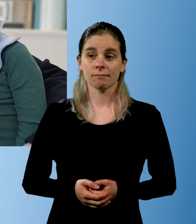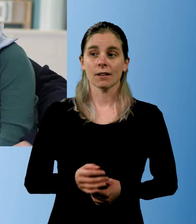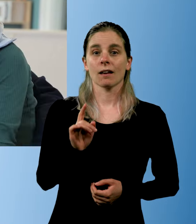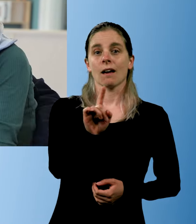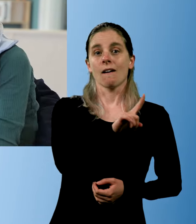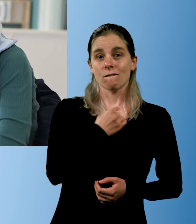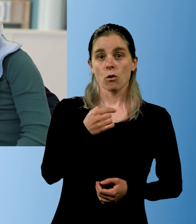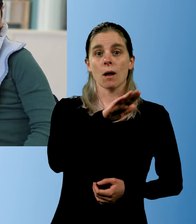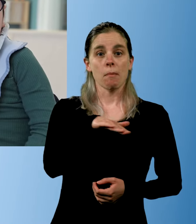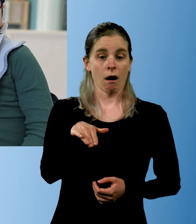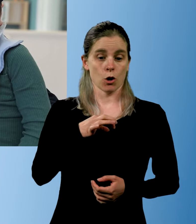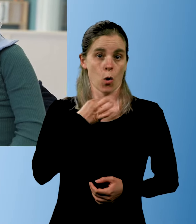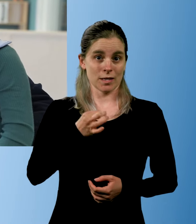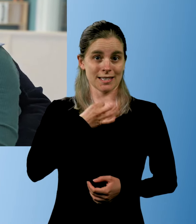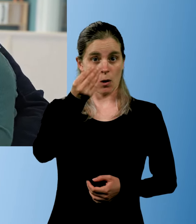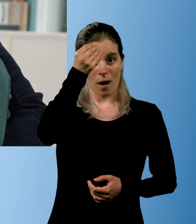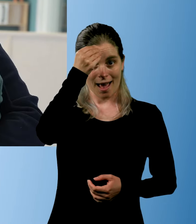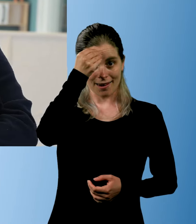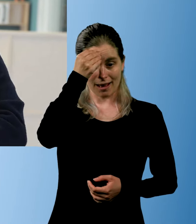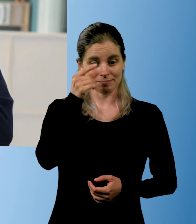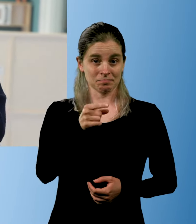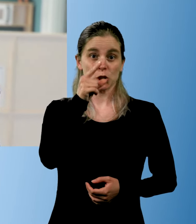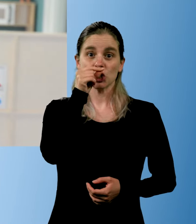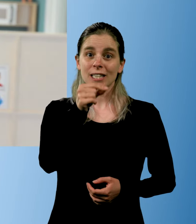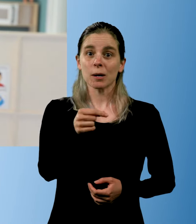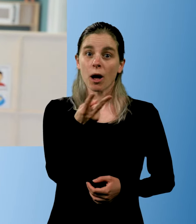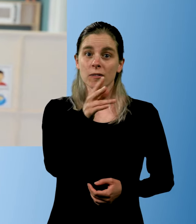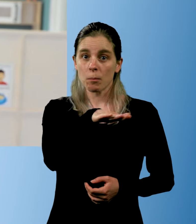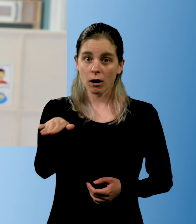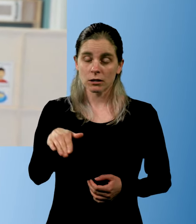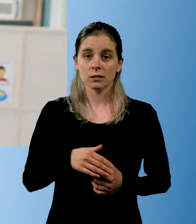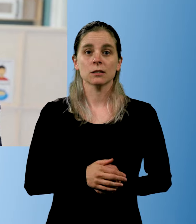We have a child who wants to learn and wants to meet other children.